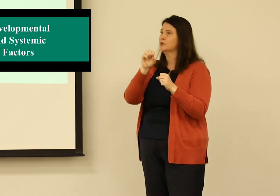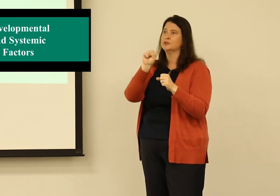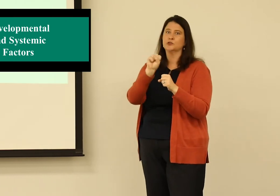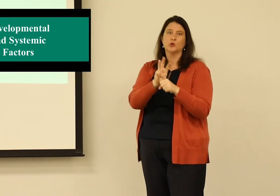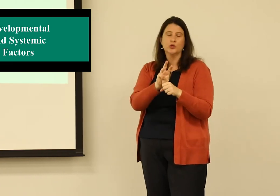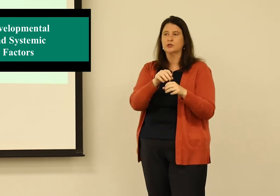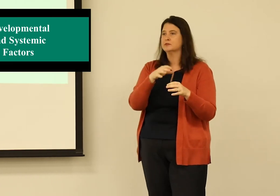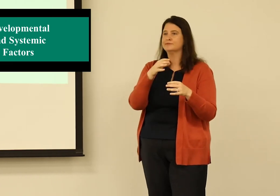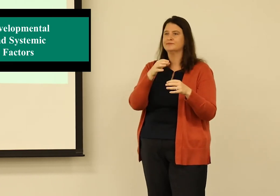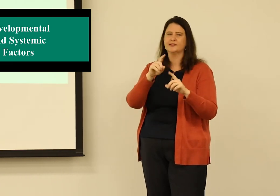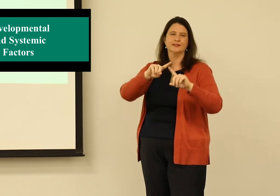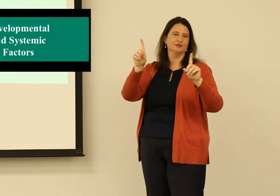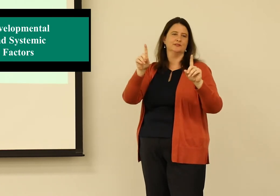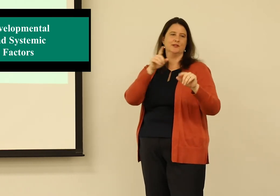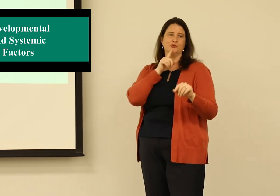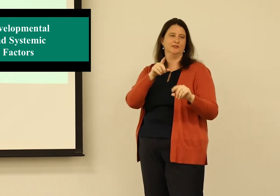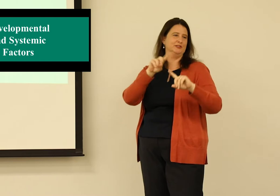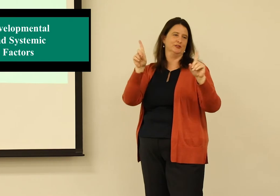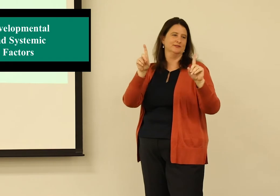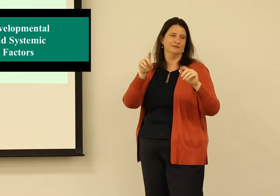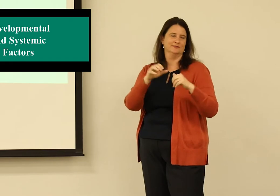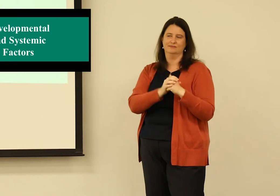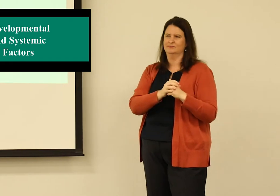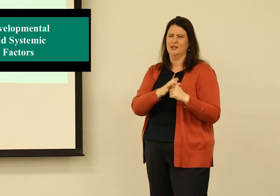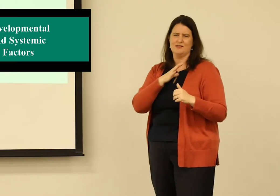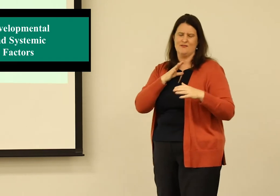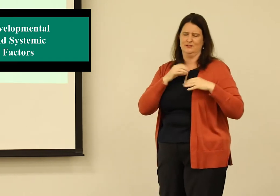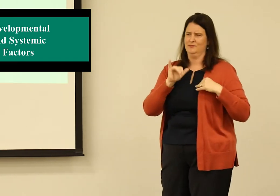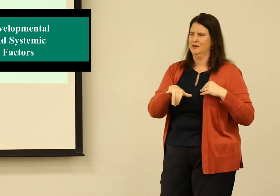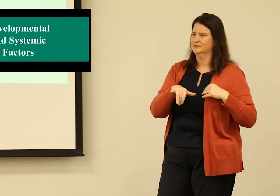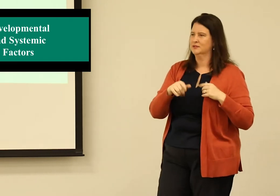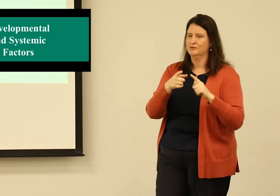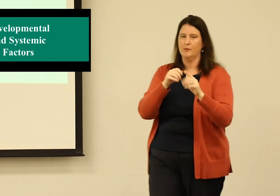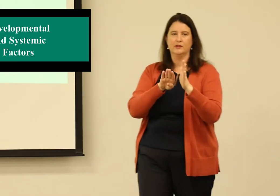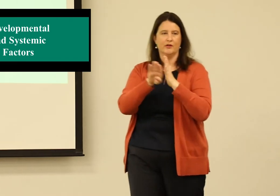social psychology perspective, maybe a social worker, they're going to look at this differently. And that's fine,